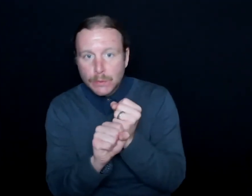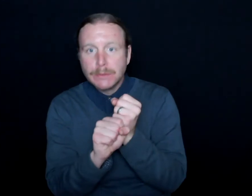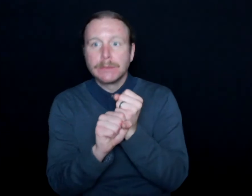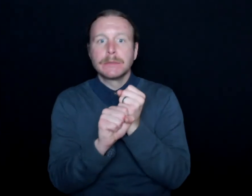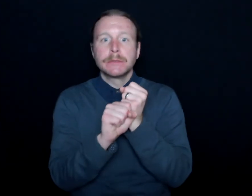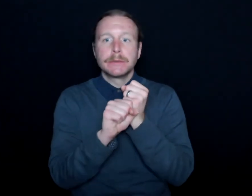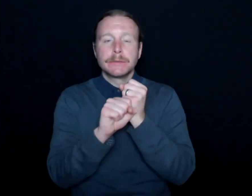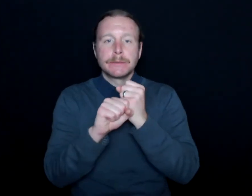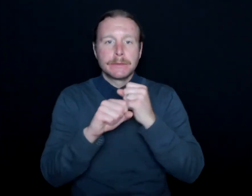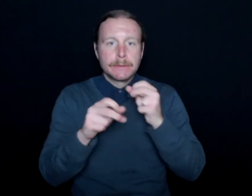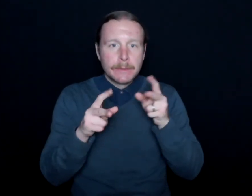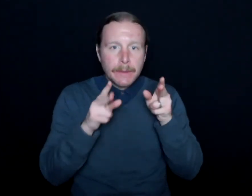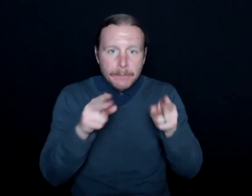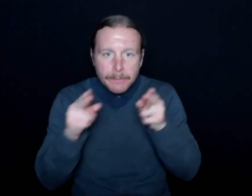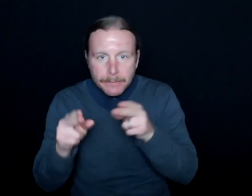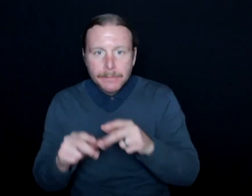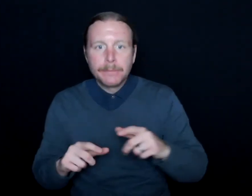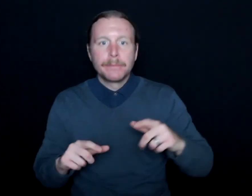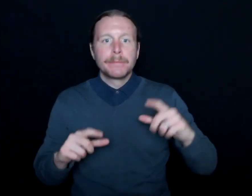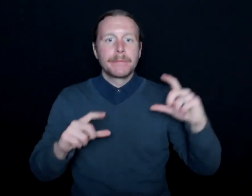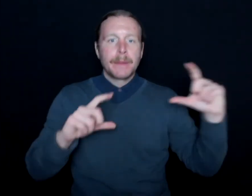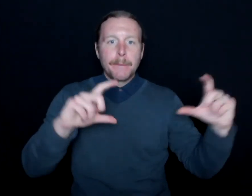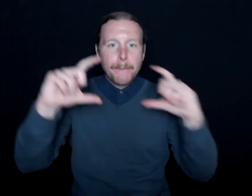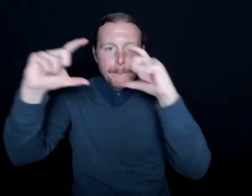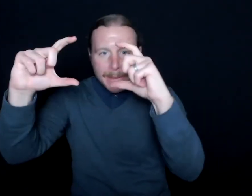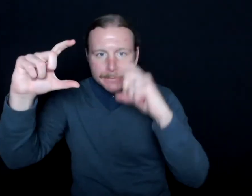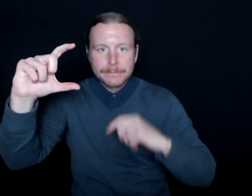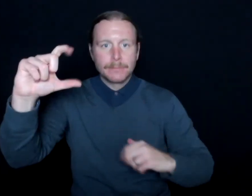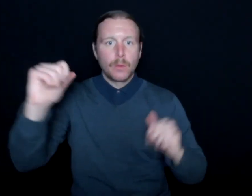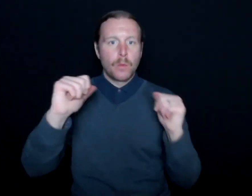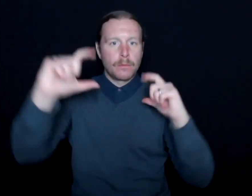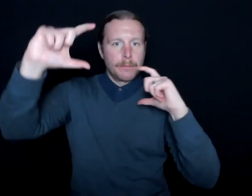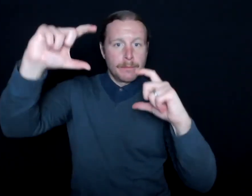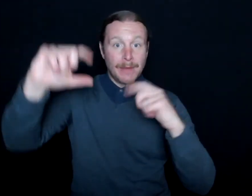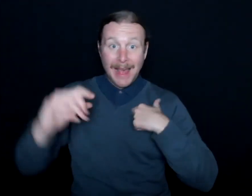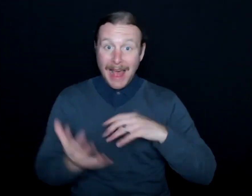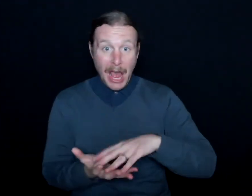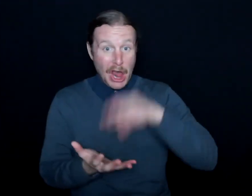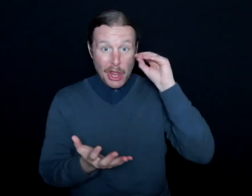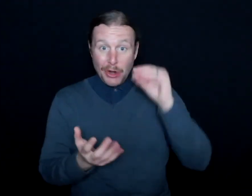that stuff, put the picture in picture in the press conferences. I learned that on the fly.